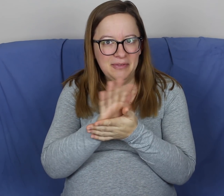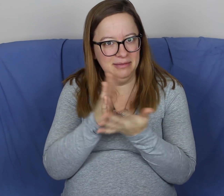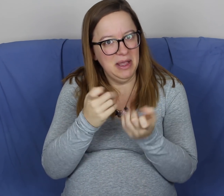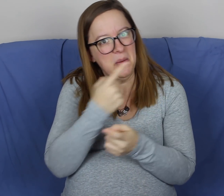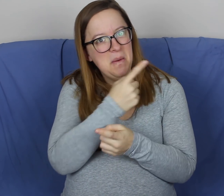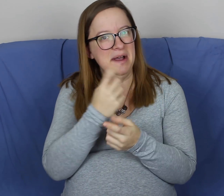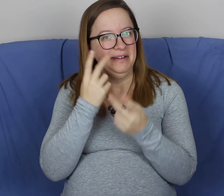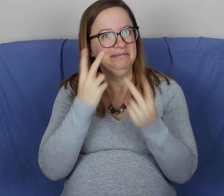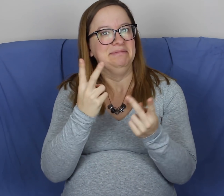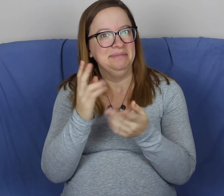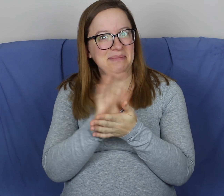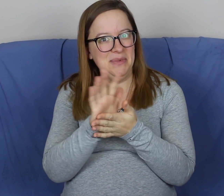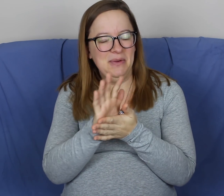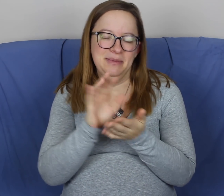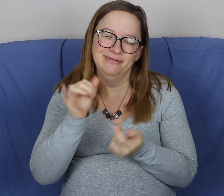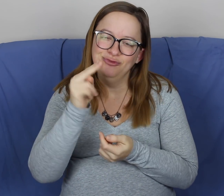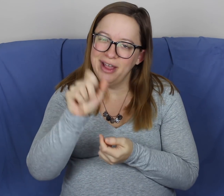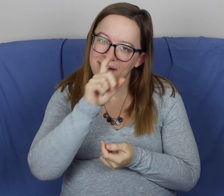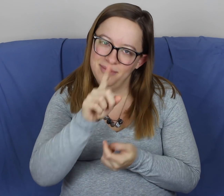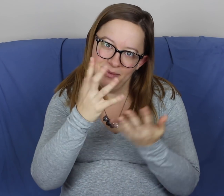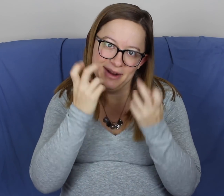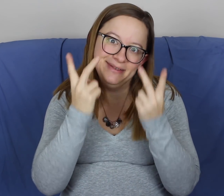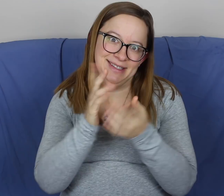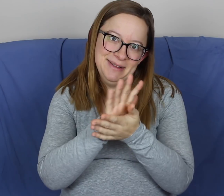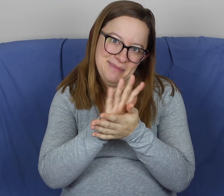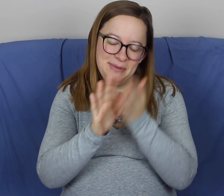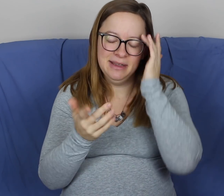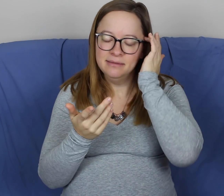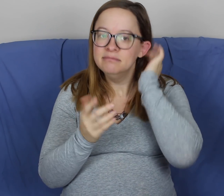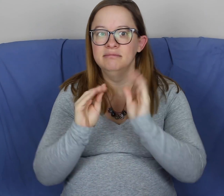and it's gonna start during the movie cause I know Jenna really wanted to see it.